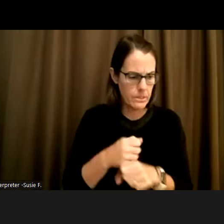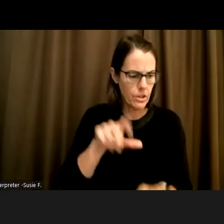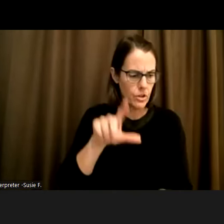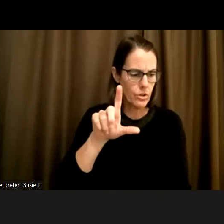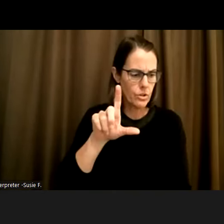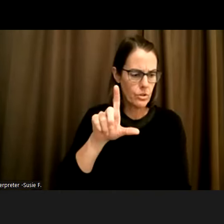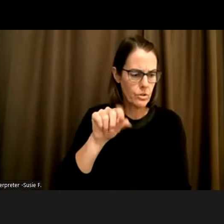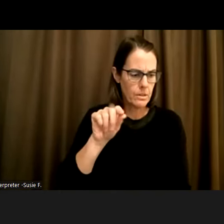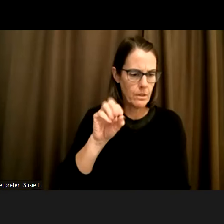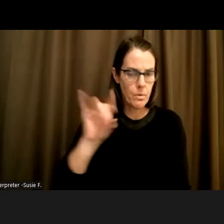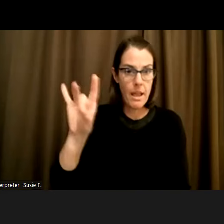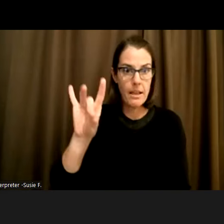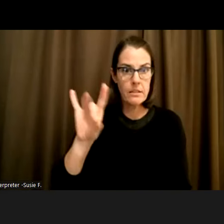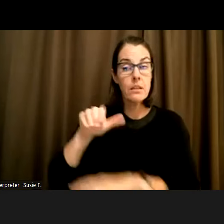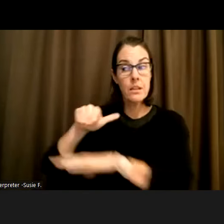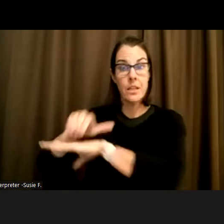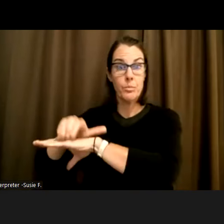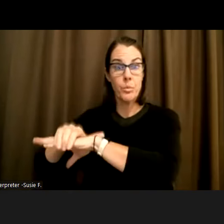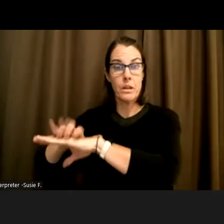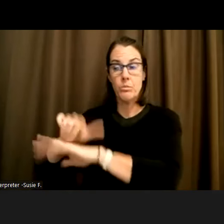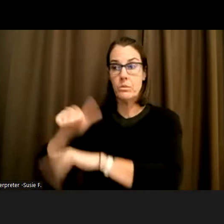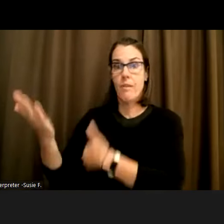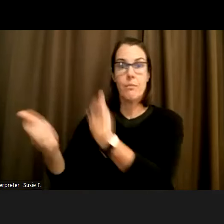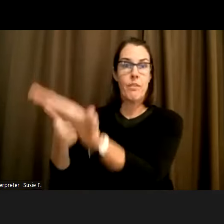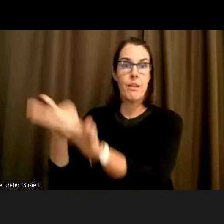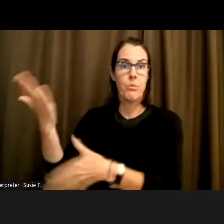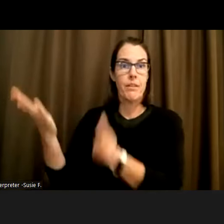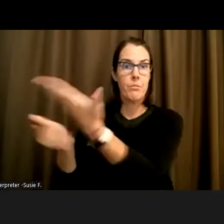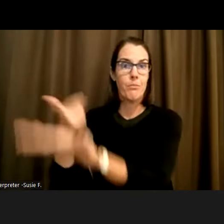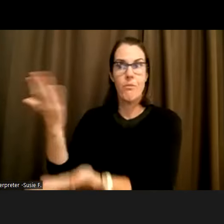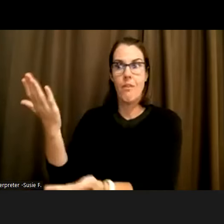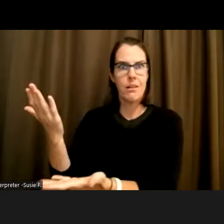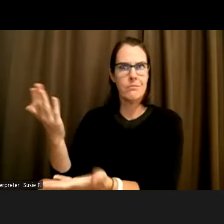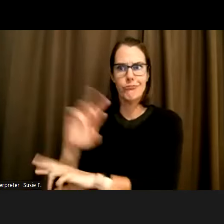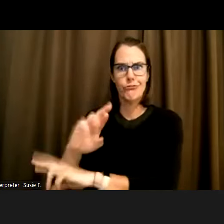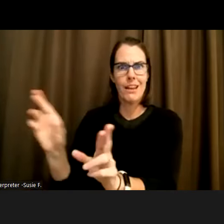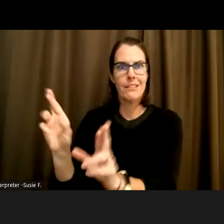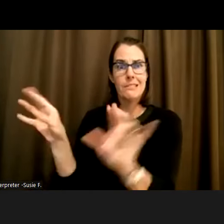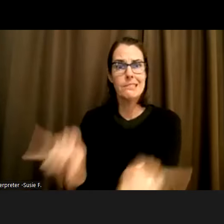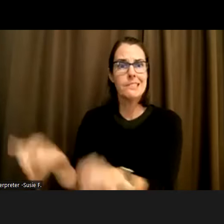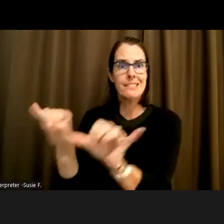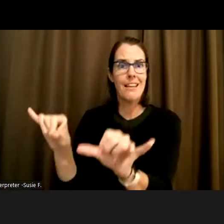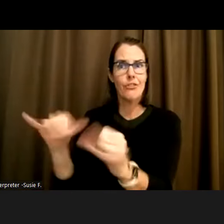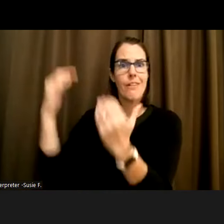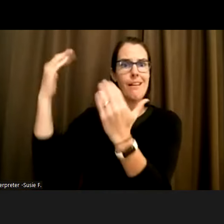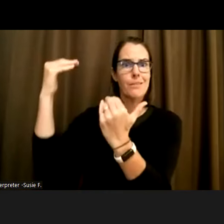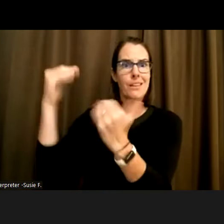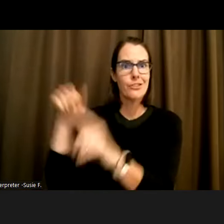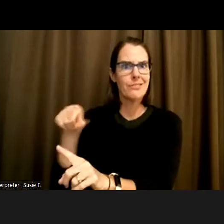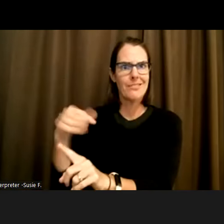Britain was just providing all these things upfront and that was the standard culture. It was an expectation and anything less